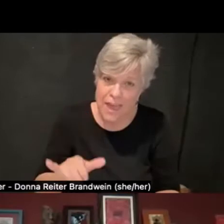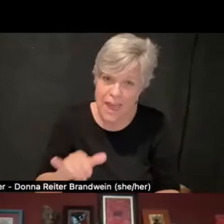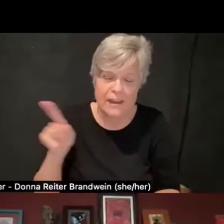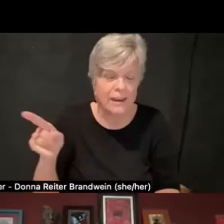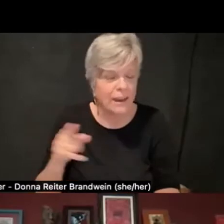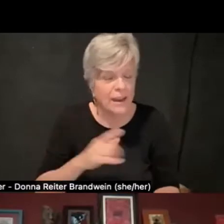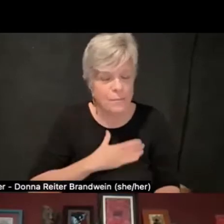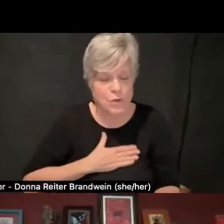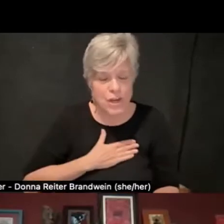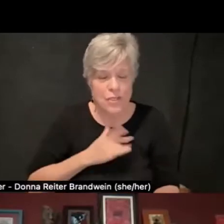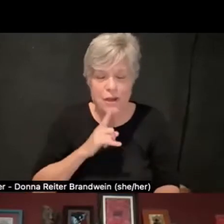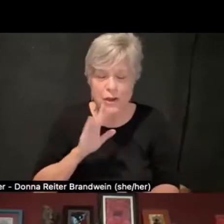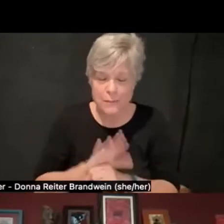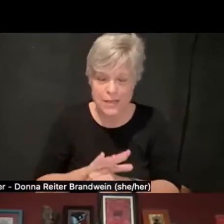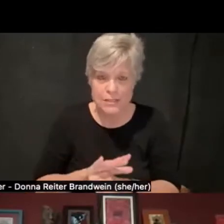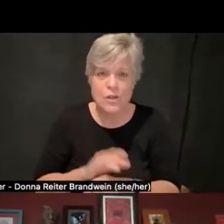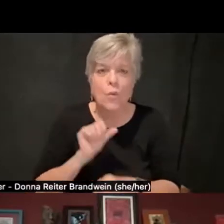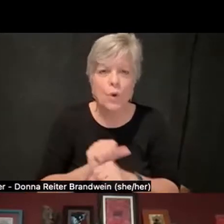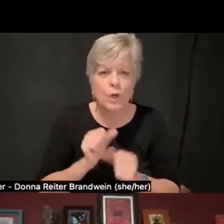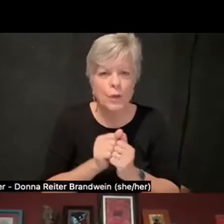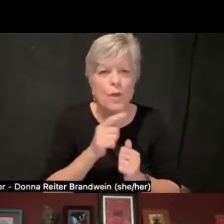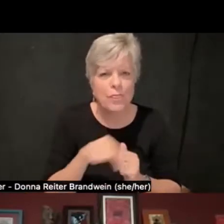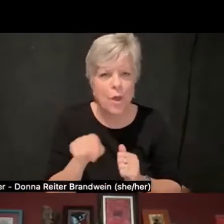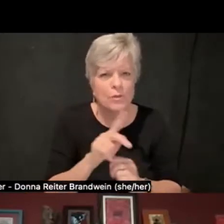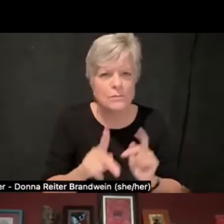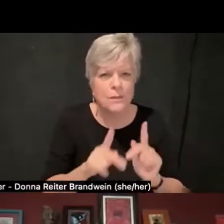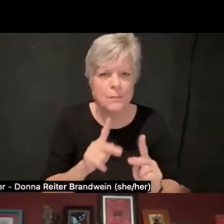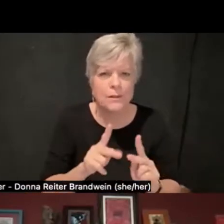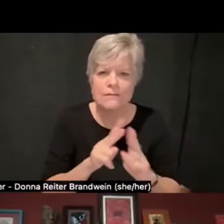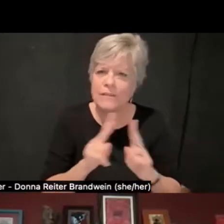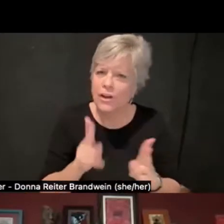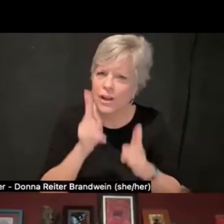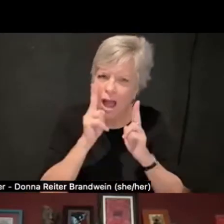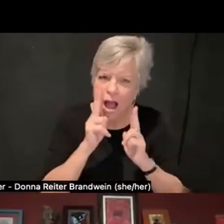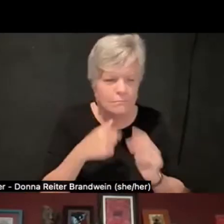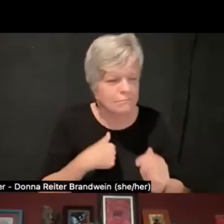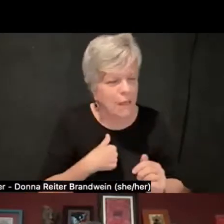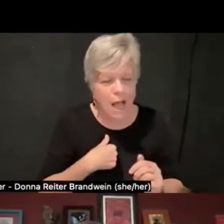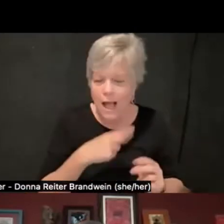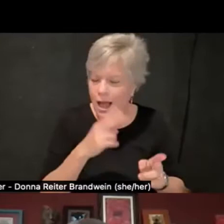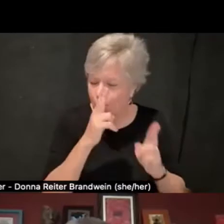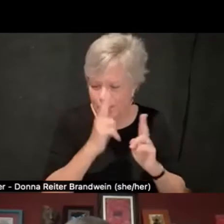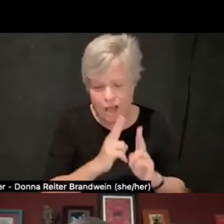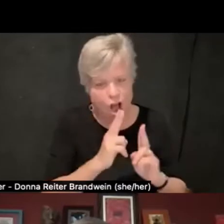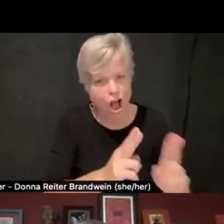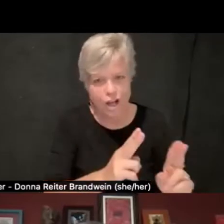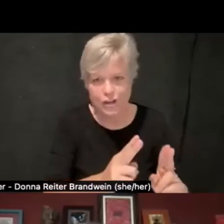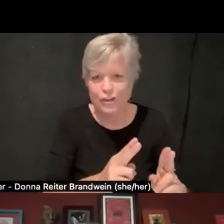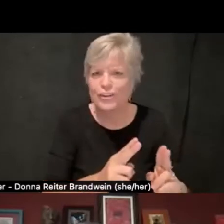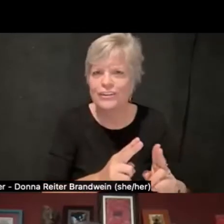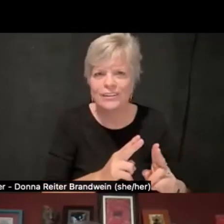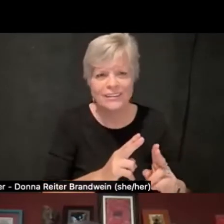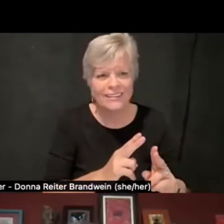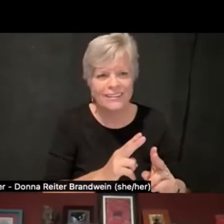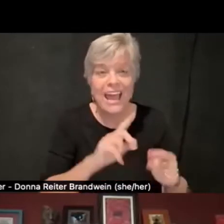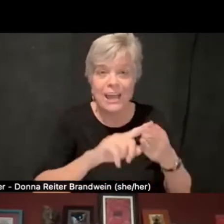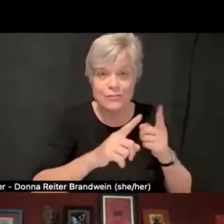and so collaborating with those folks was really an honor and remains a privilege of mine and friendship since I'm no longer in the role.